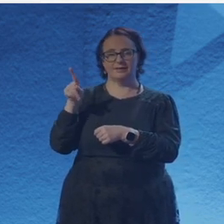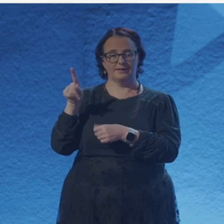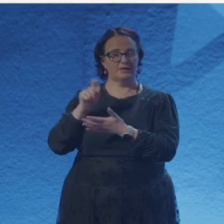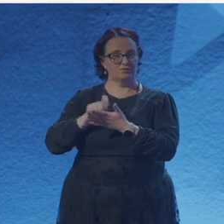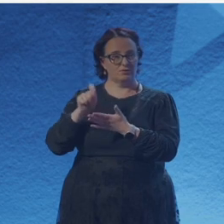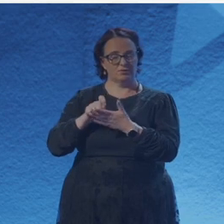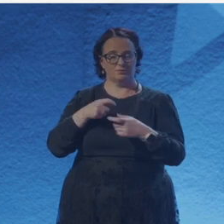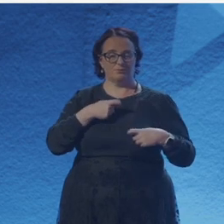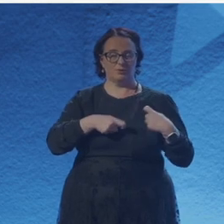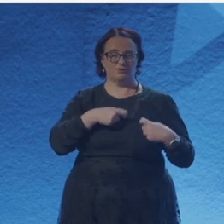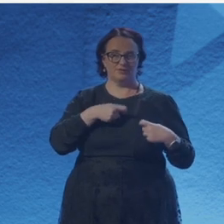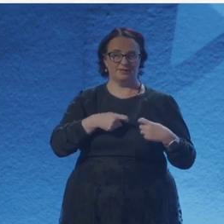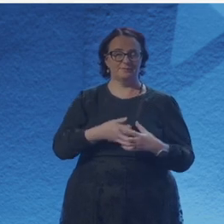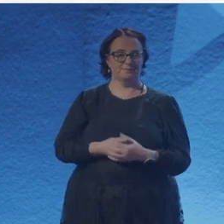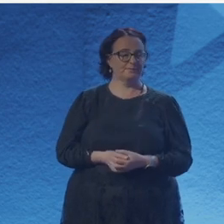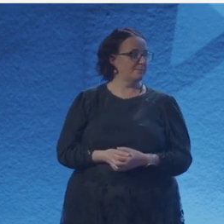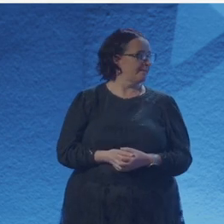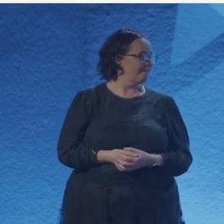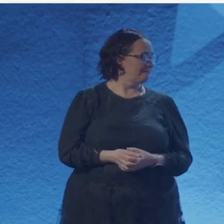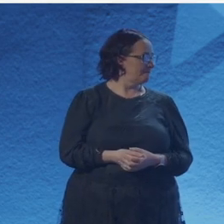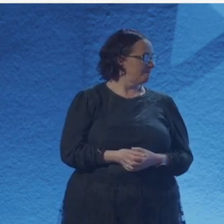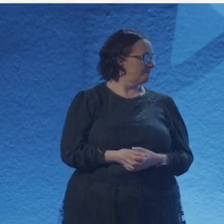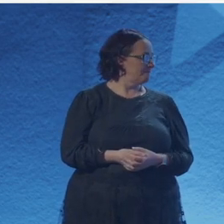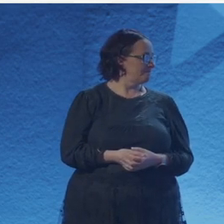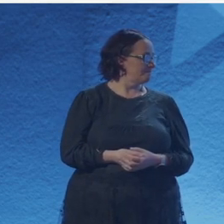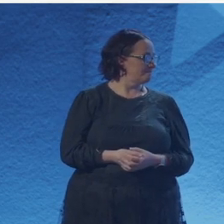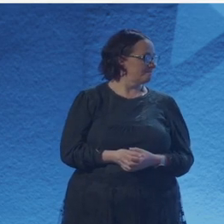not about writing poetry, but I mean, you think of people